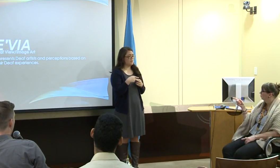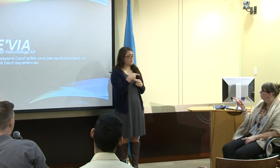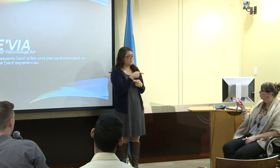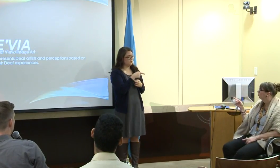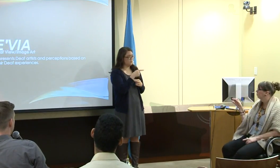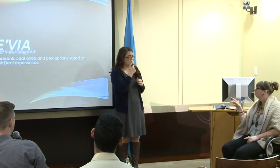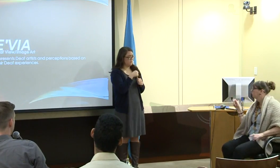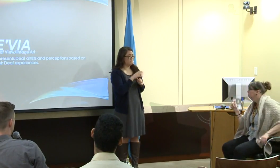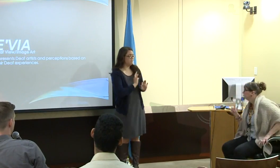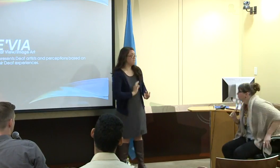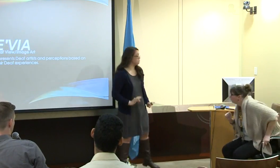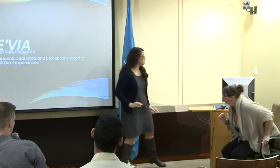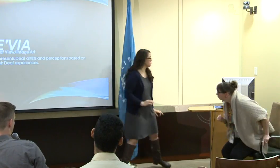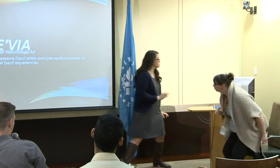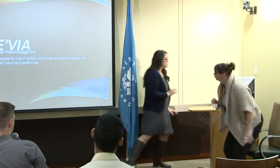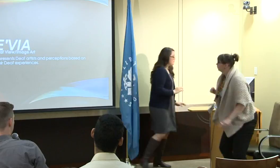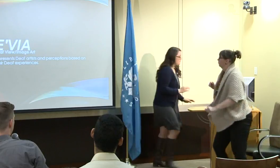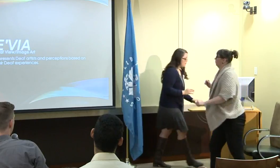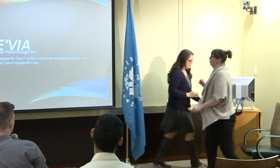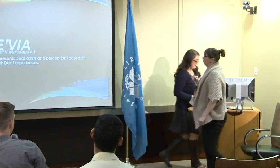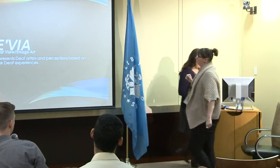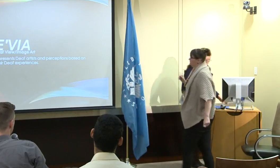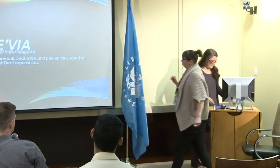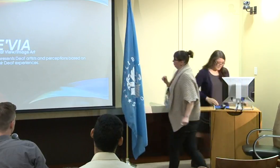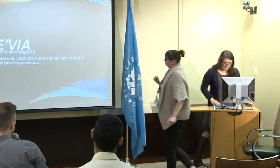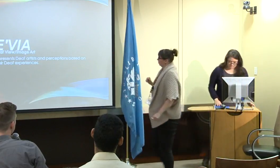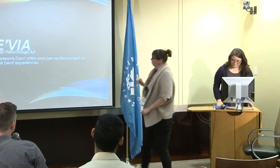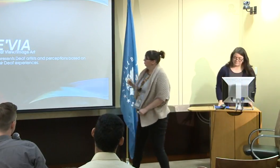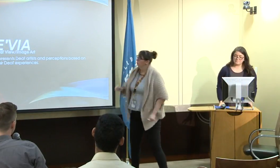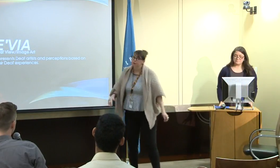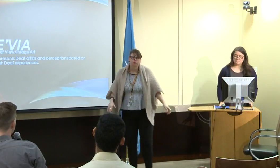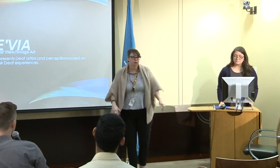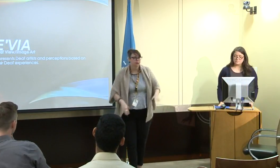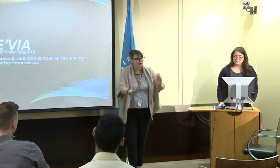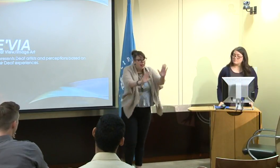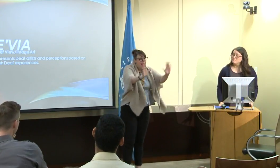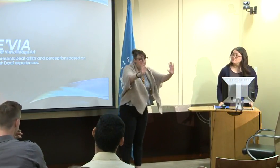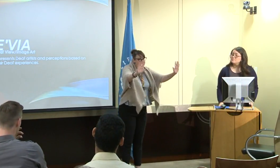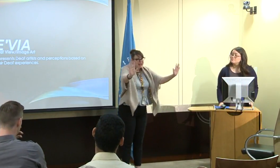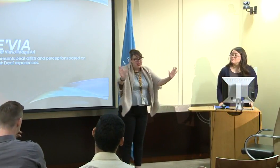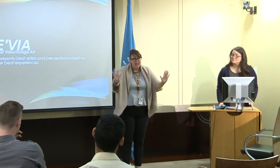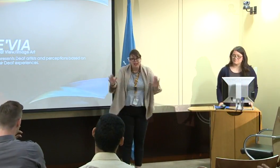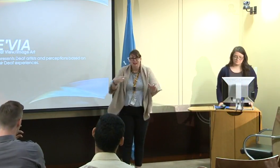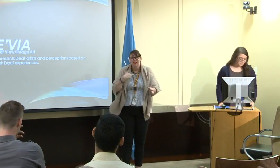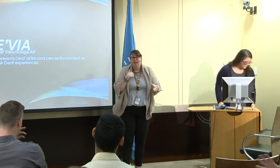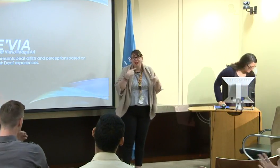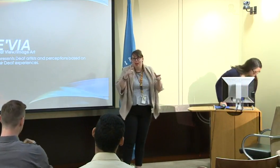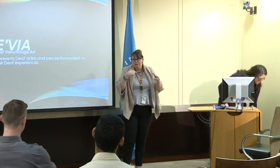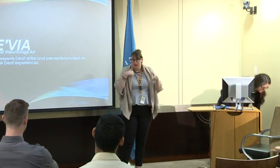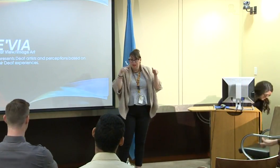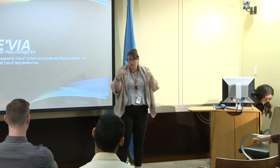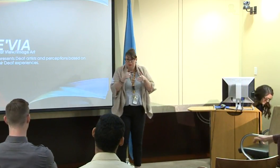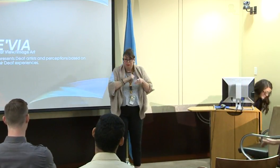And -- Do you remember what ? Hello, everyone.